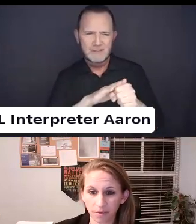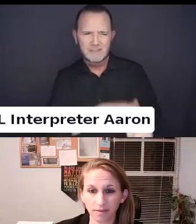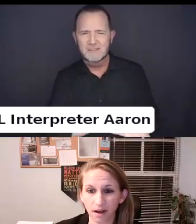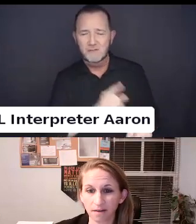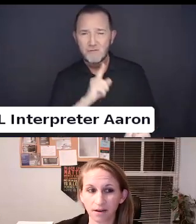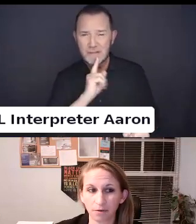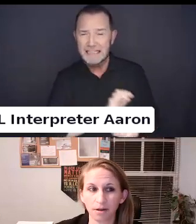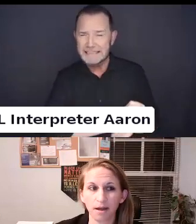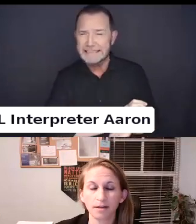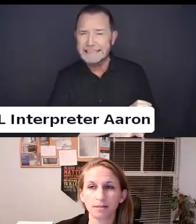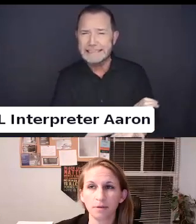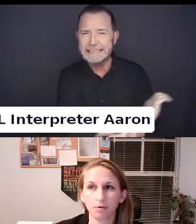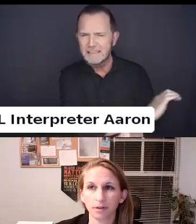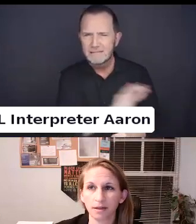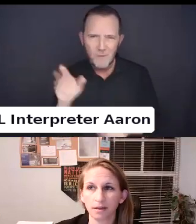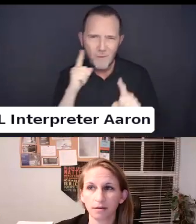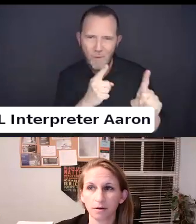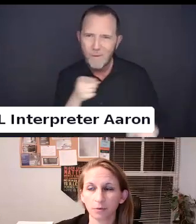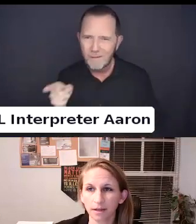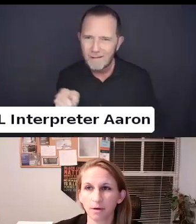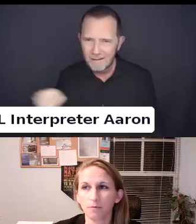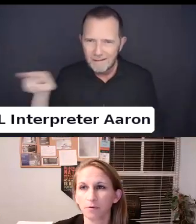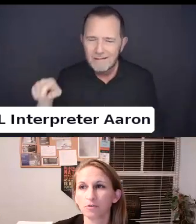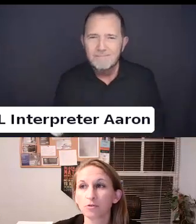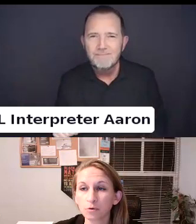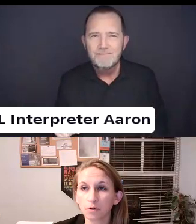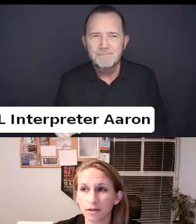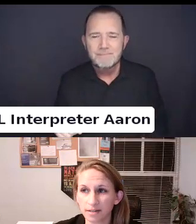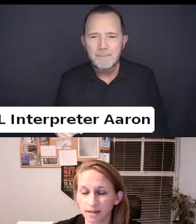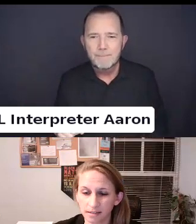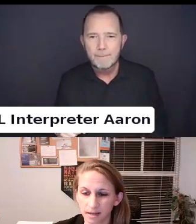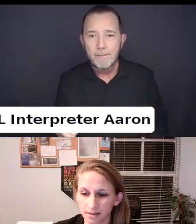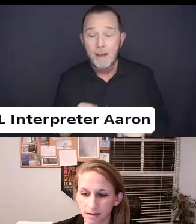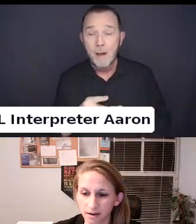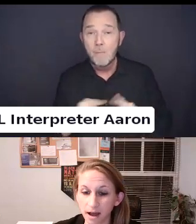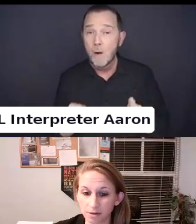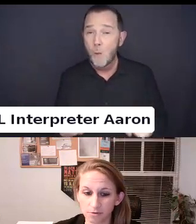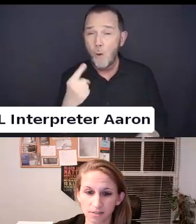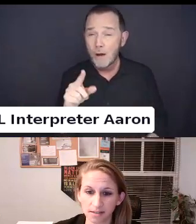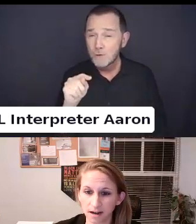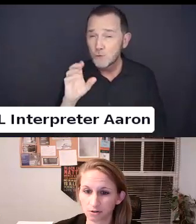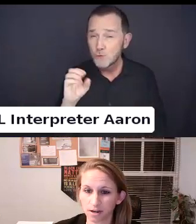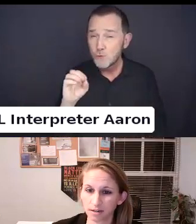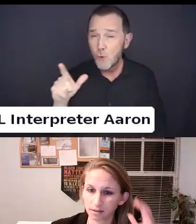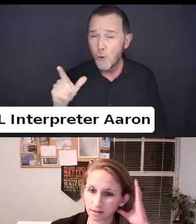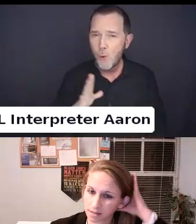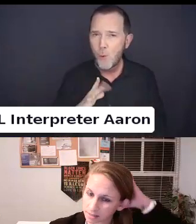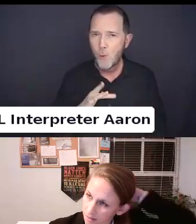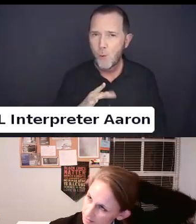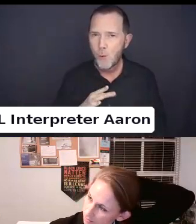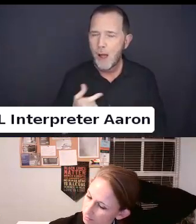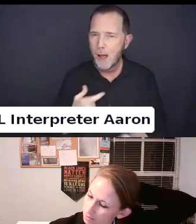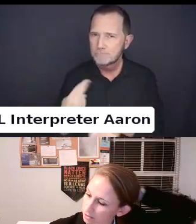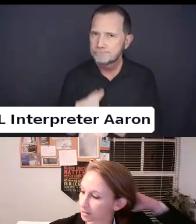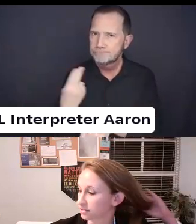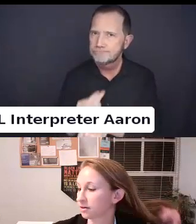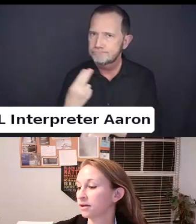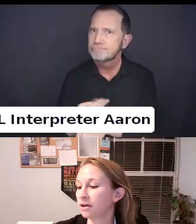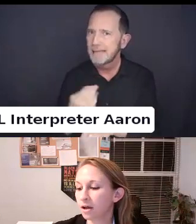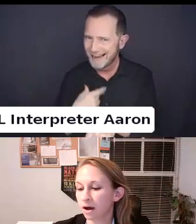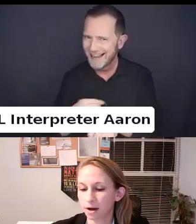to be a really helpful tool that I use and that I trained lots of other attorneys on.